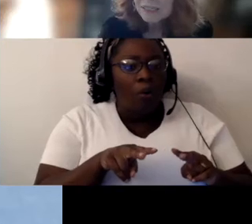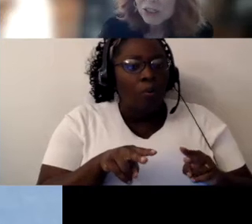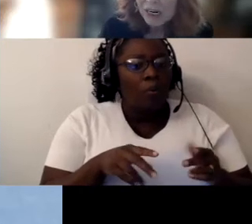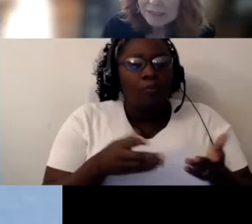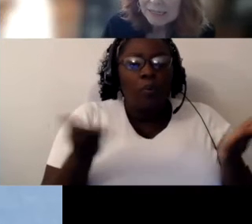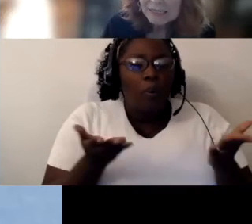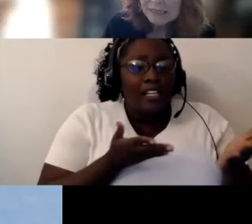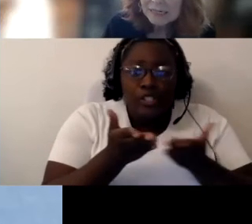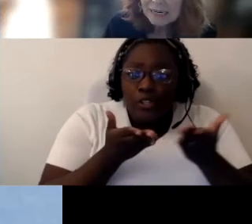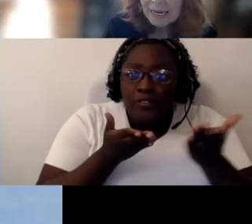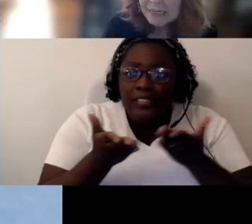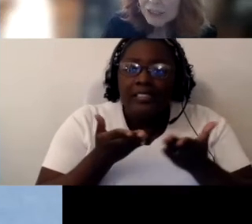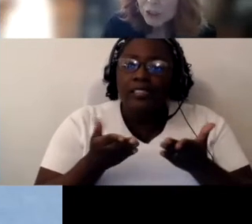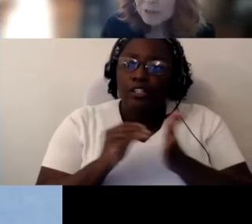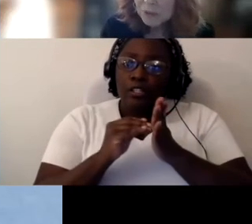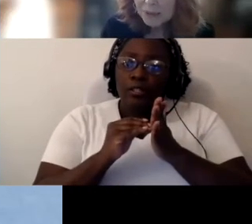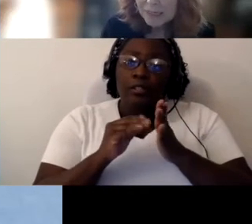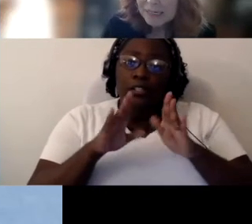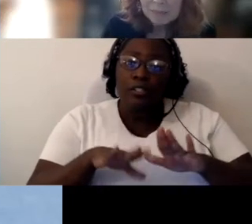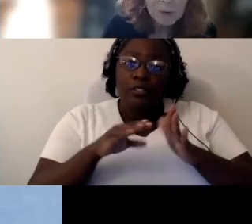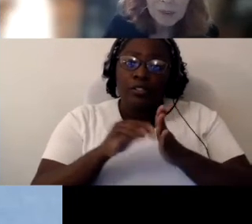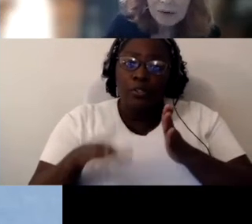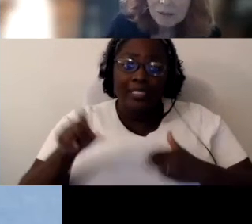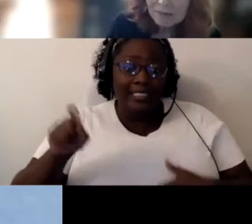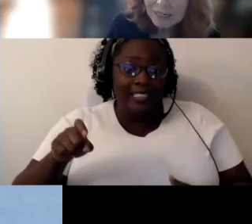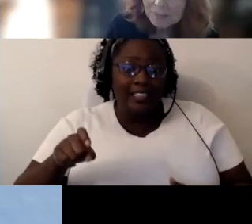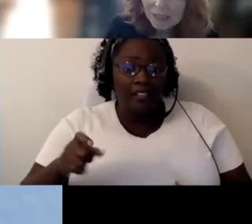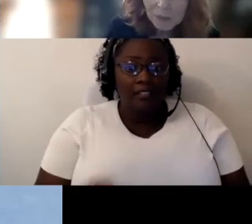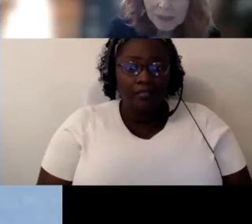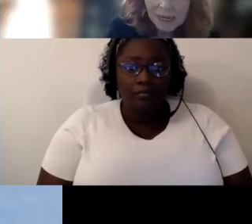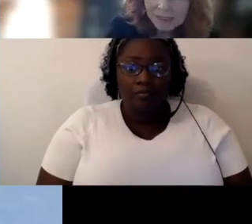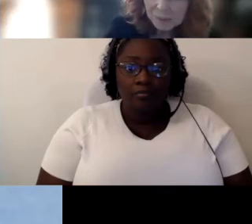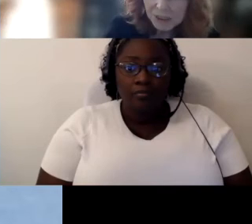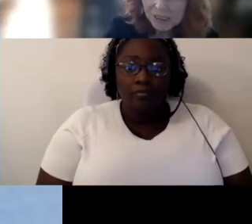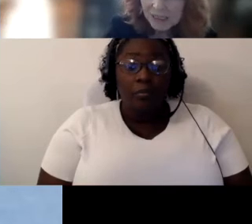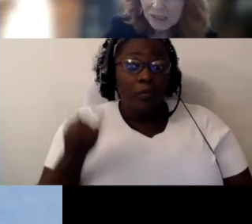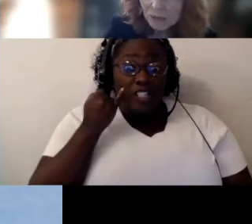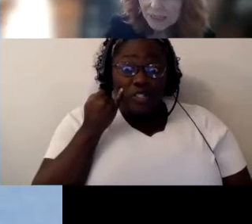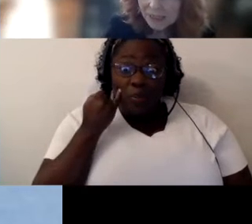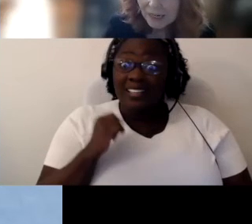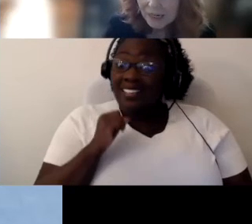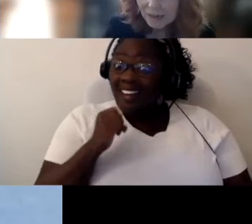the child needs and determines what they need. But we don't have anybody with expertise in OT there.